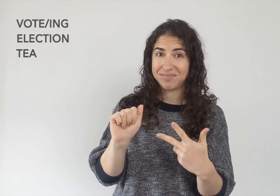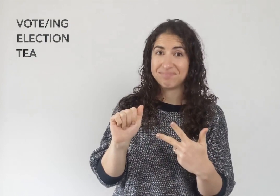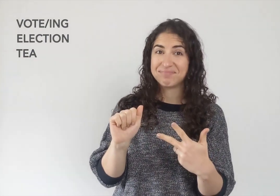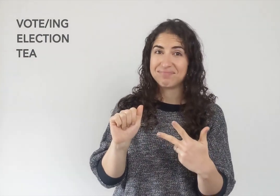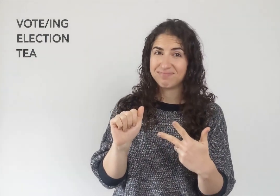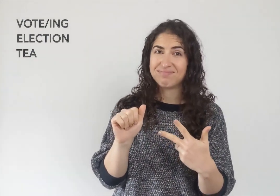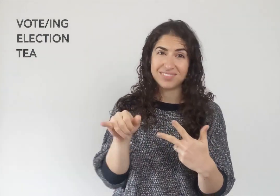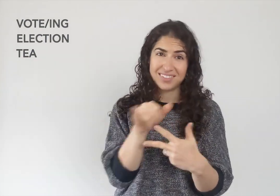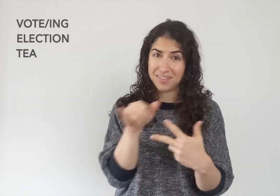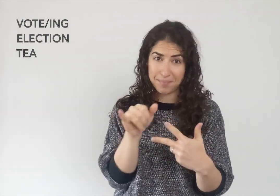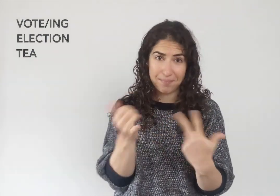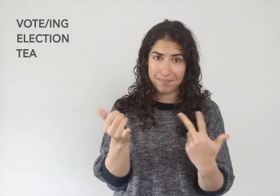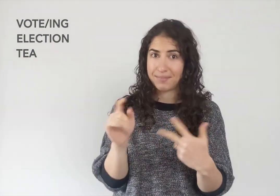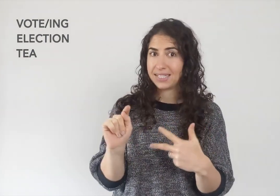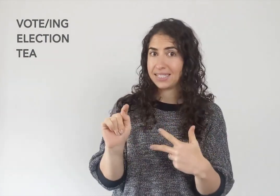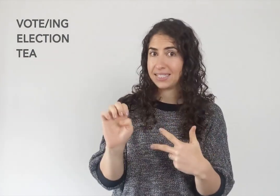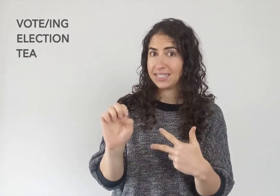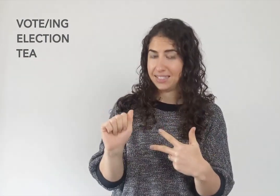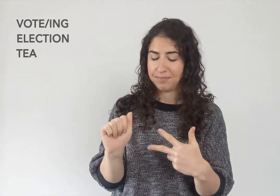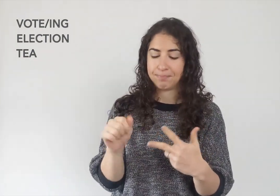(3)TEA -- T-E-A. Same thing.